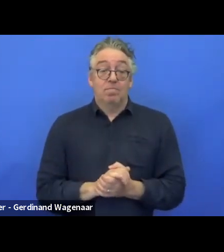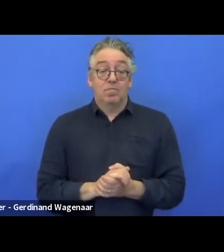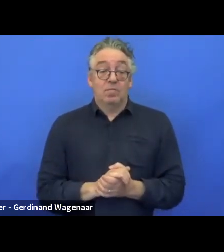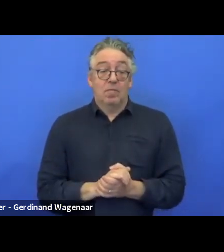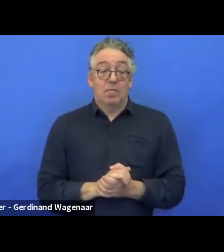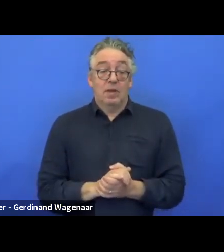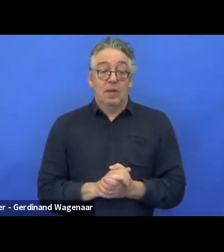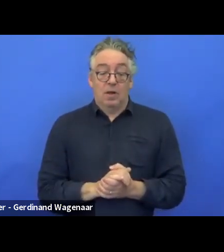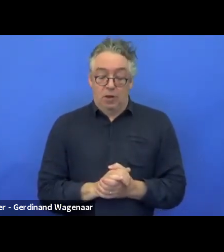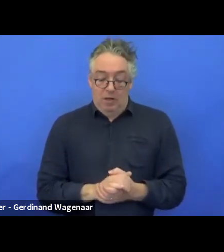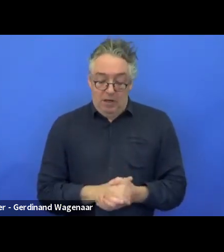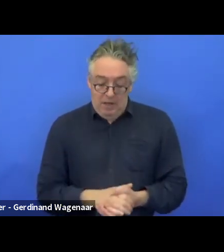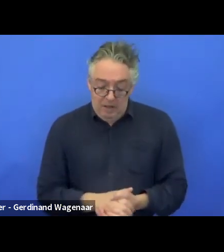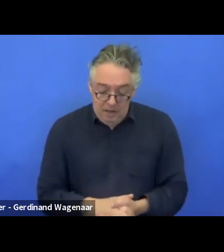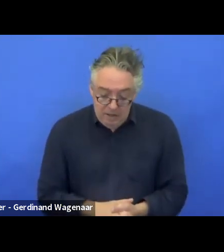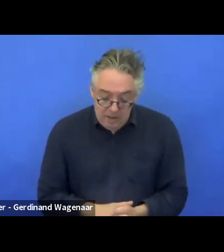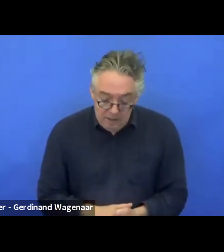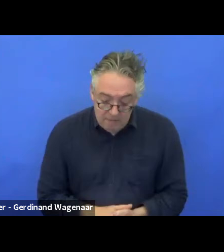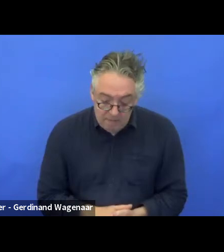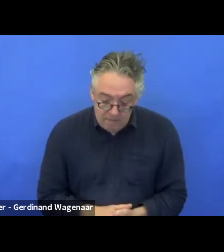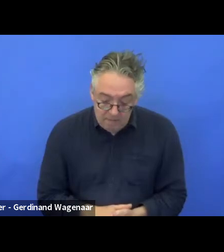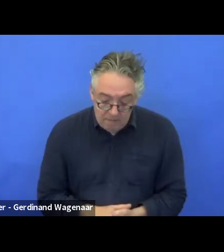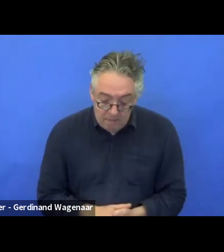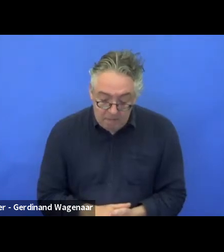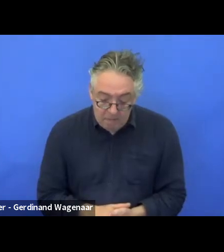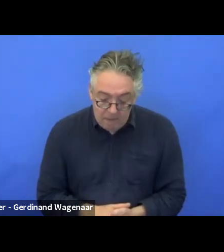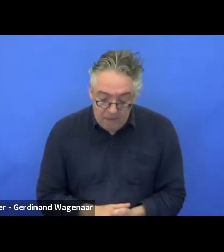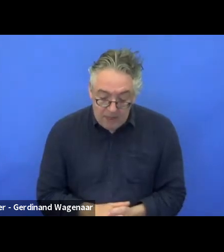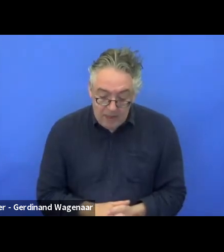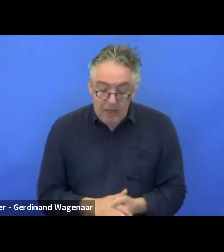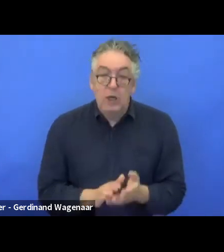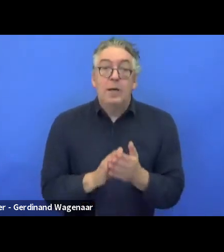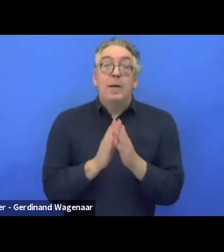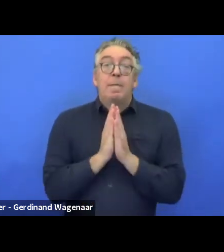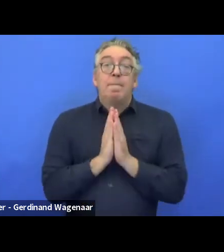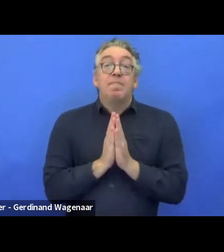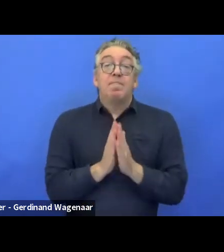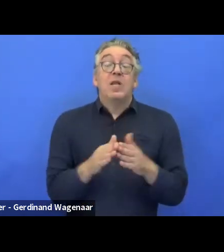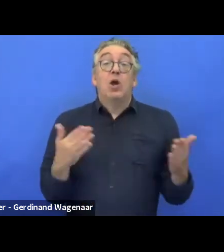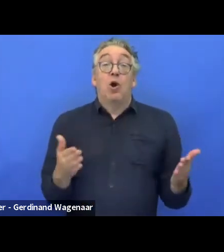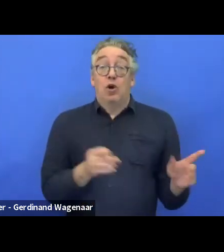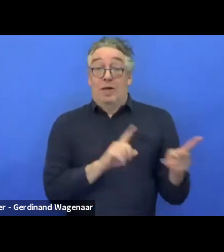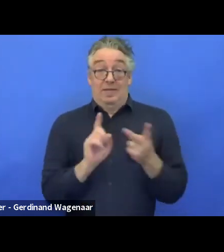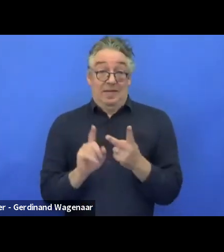The second phase in every project is the testing. You wanted a waterproof.